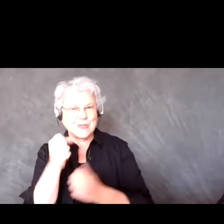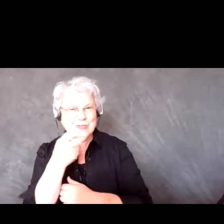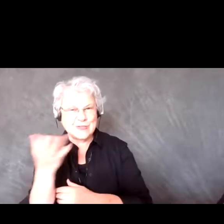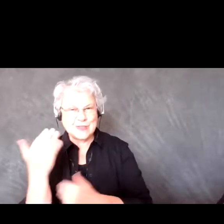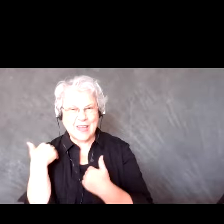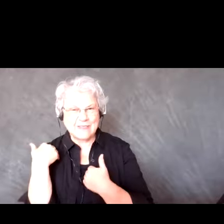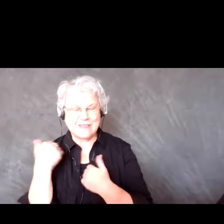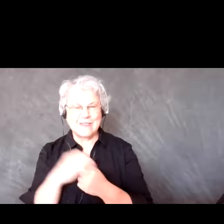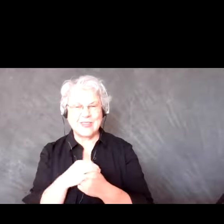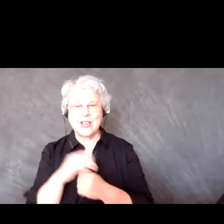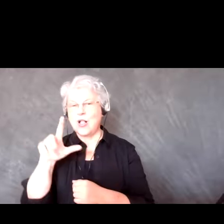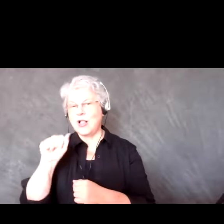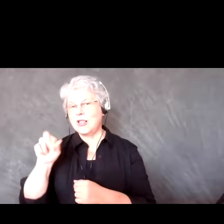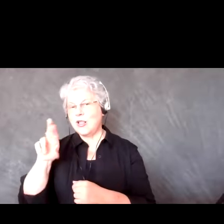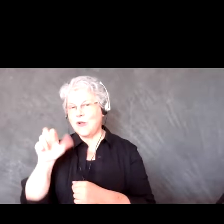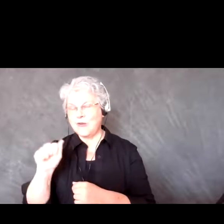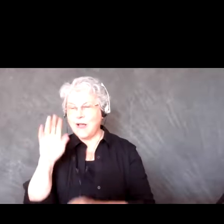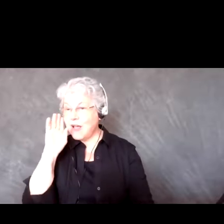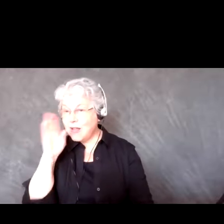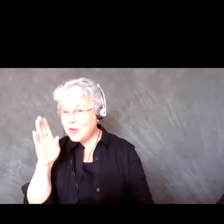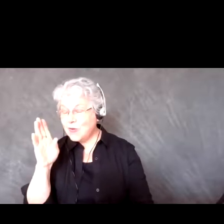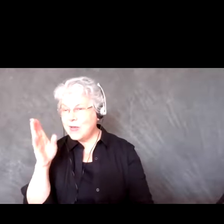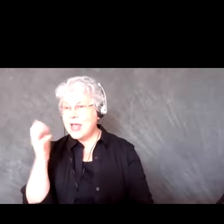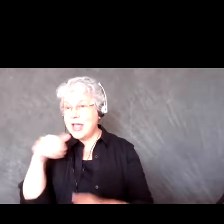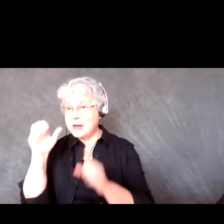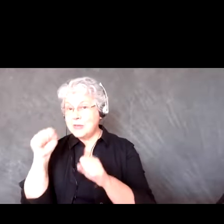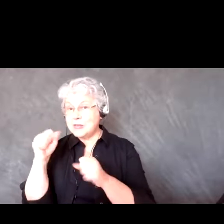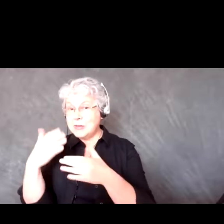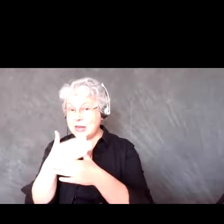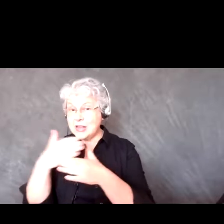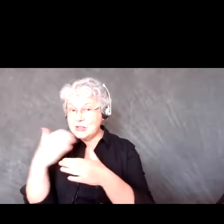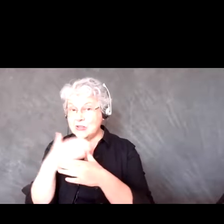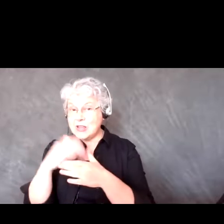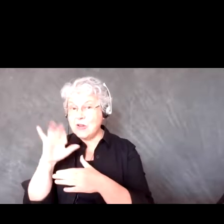From Laura, hello Kyle any chance this would be available to share in case anyone is interested?